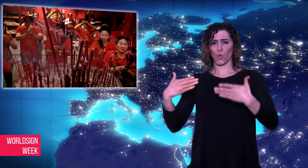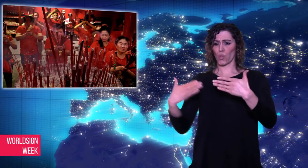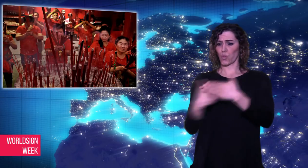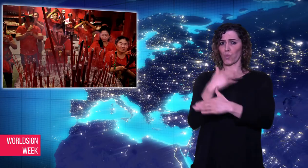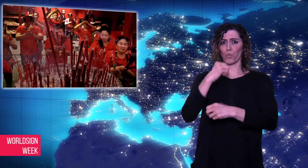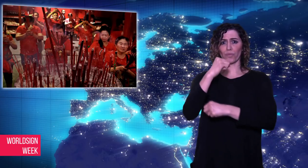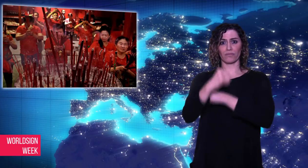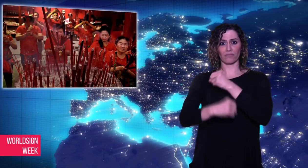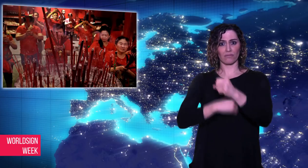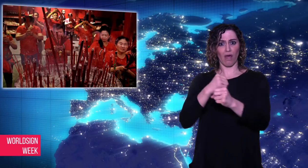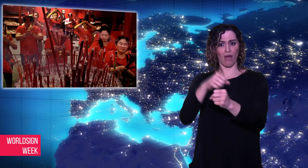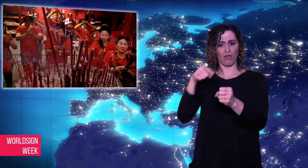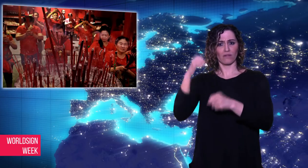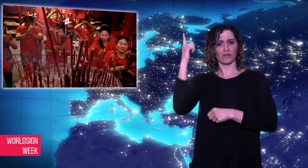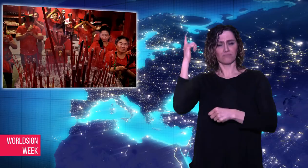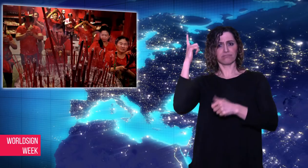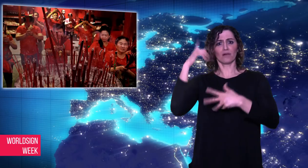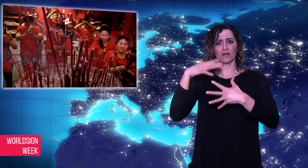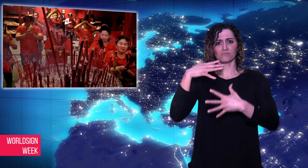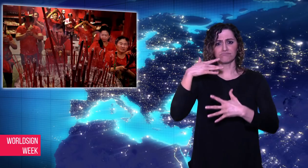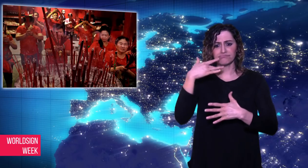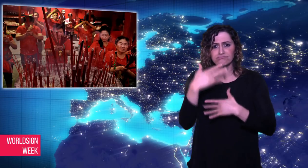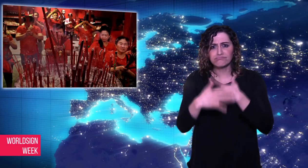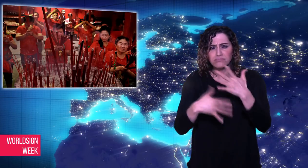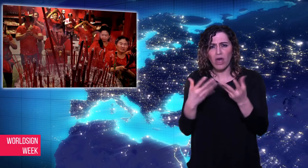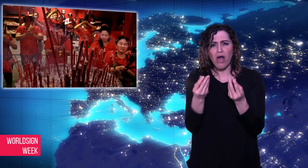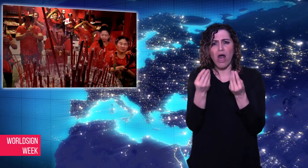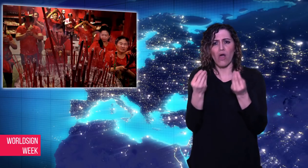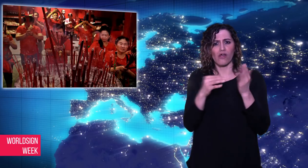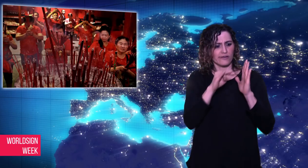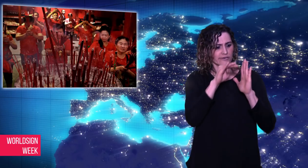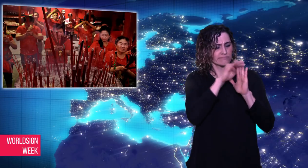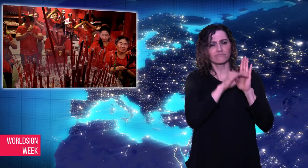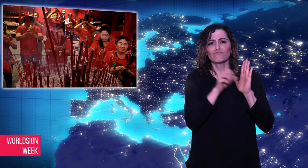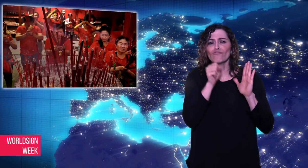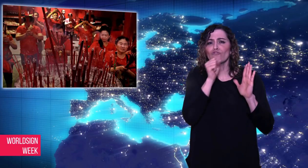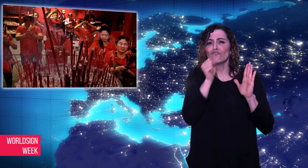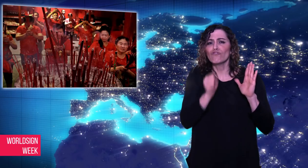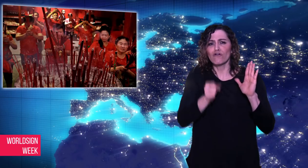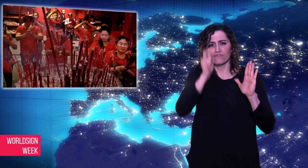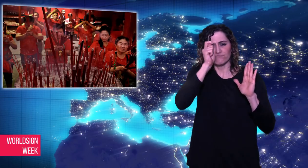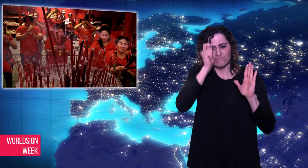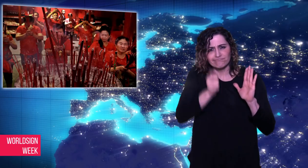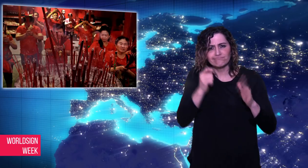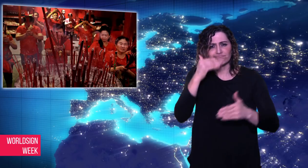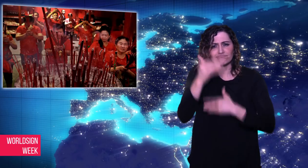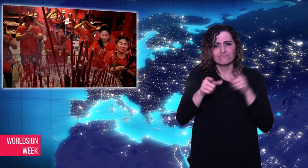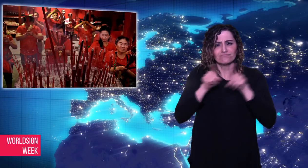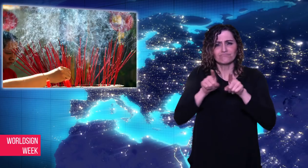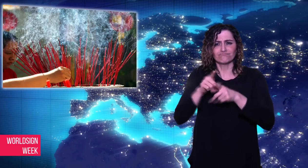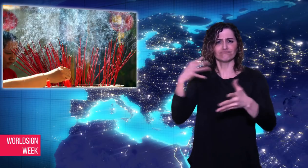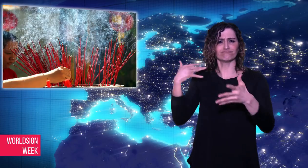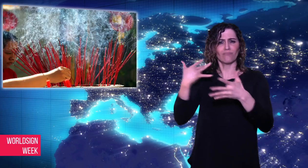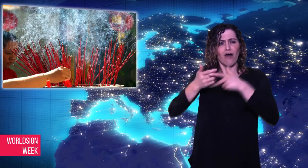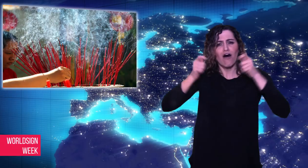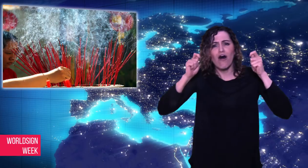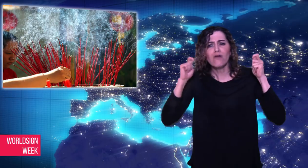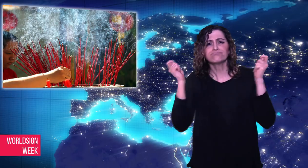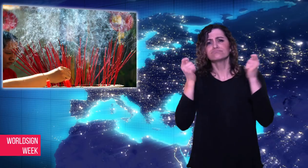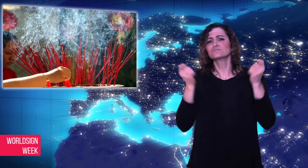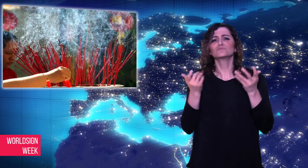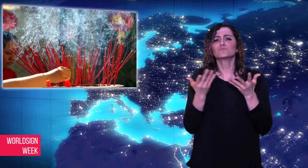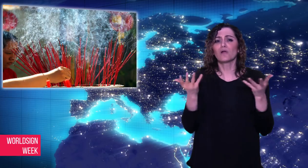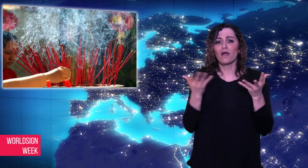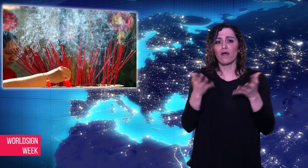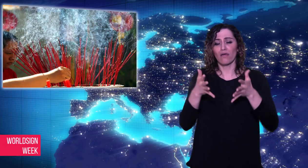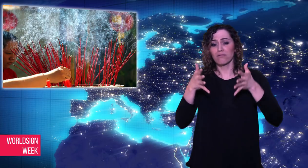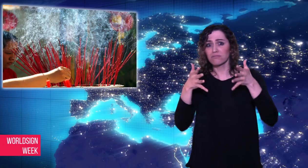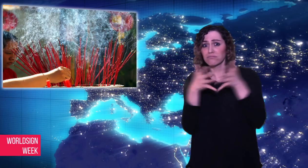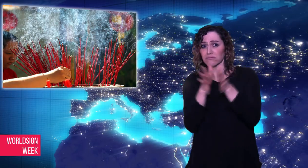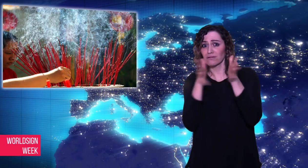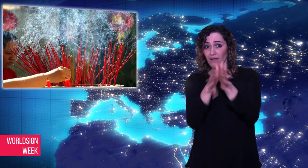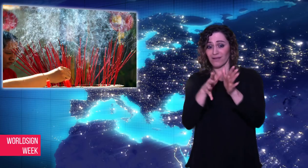legend that explained the origins of the